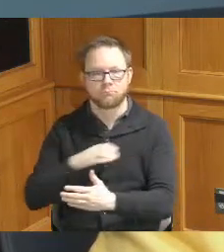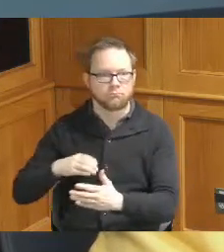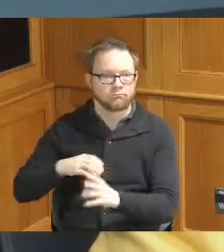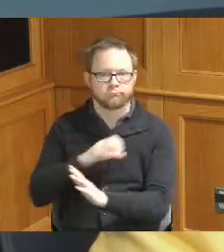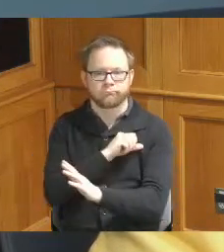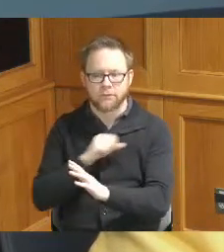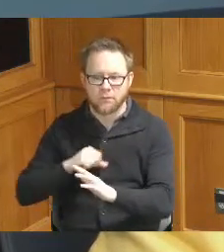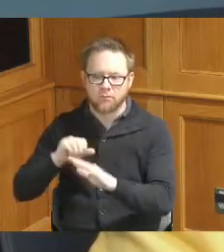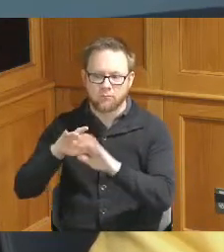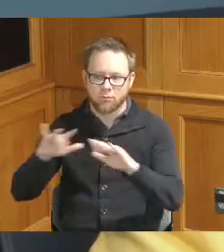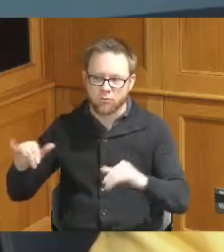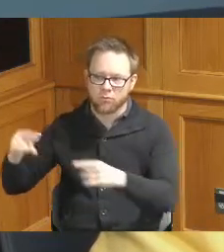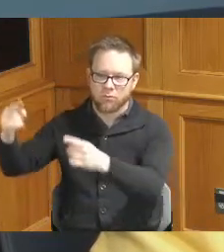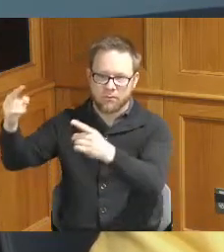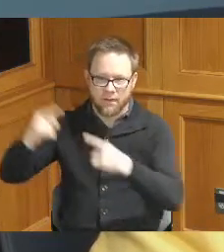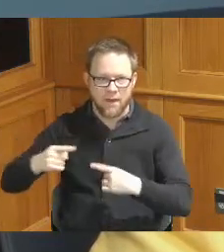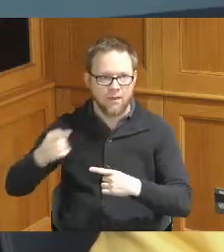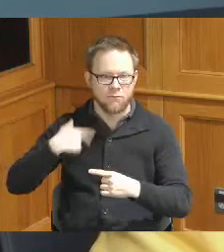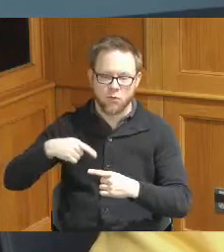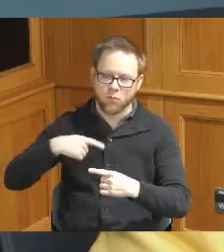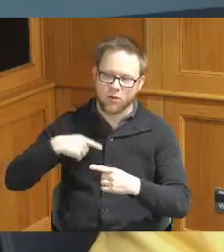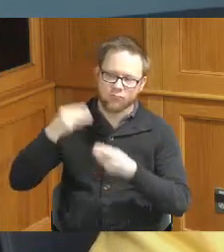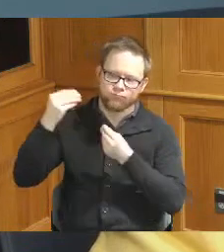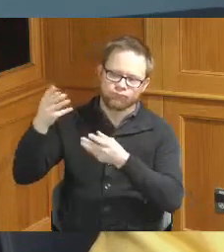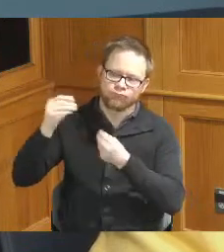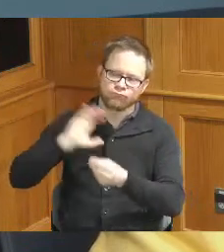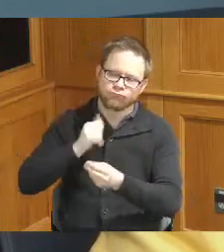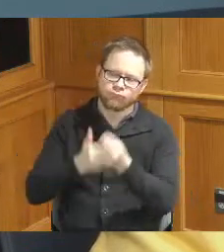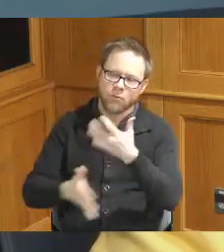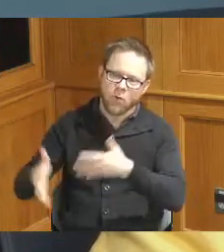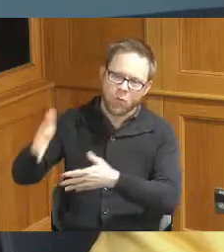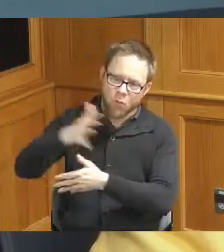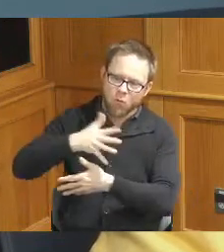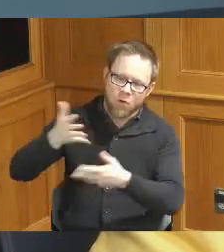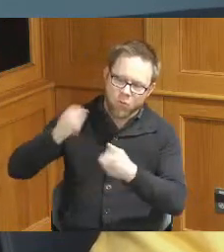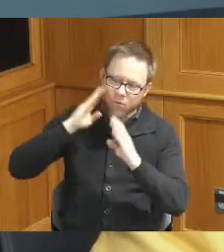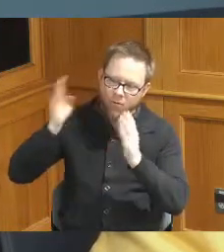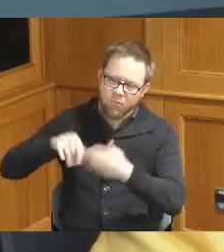interesting where we gave them our priorities and what we'd like for them to to be fighting for in